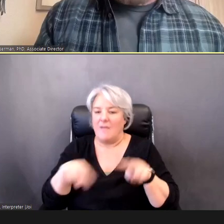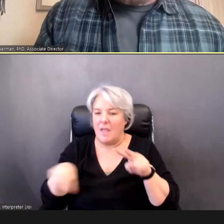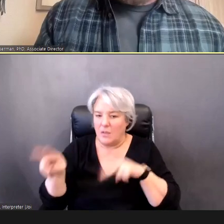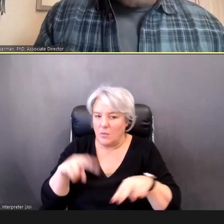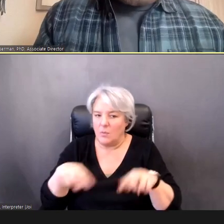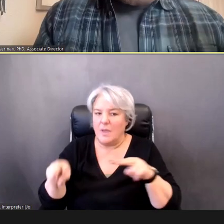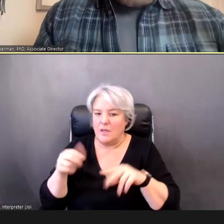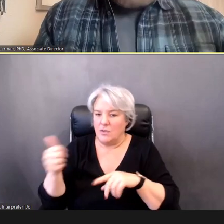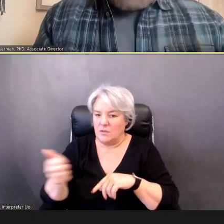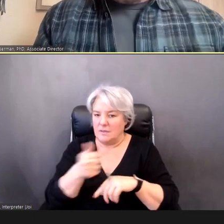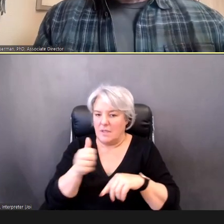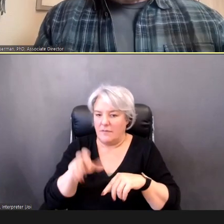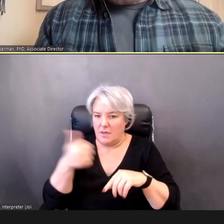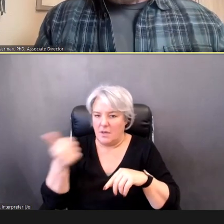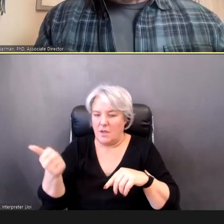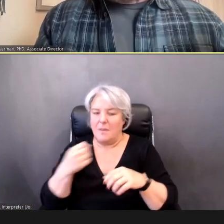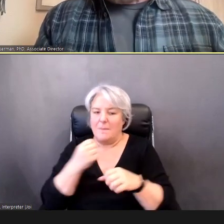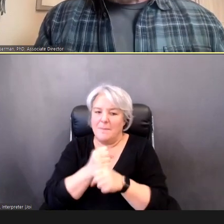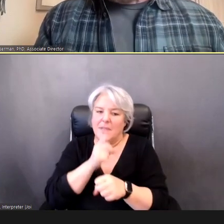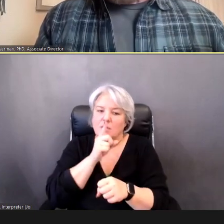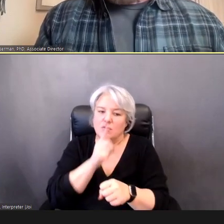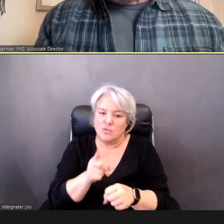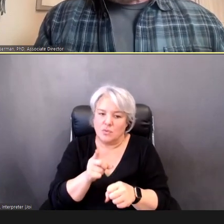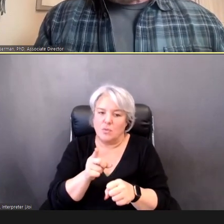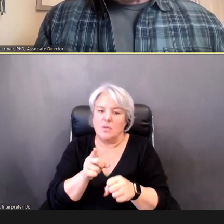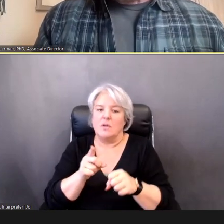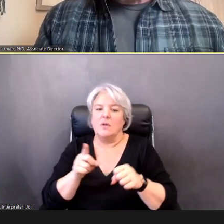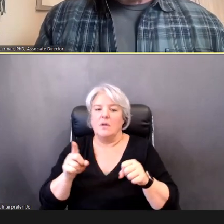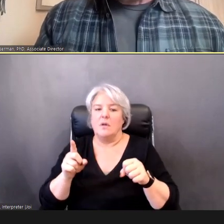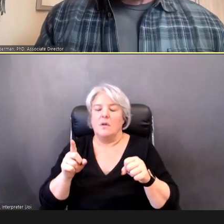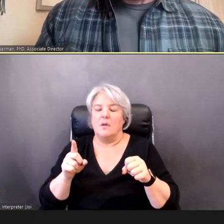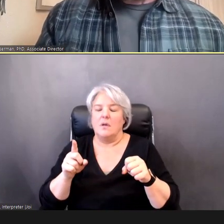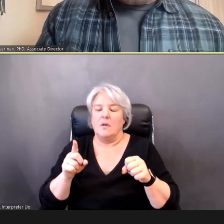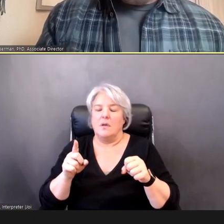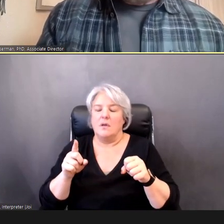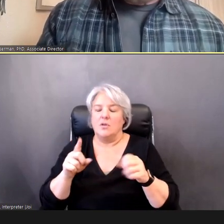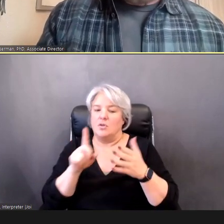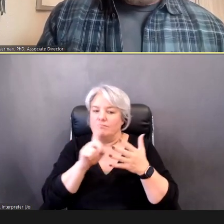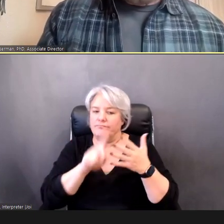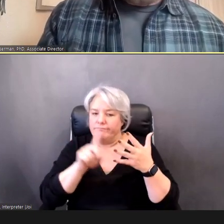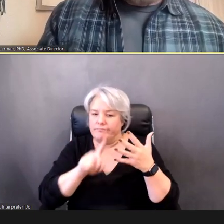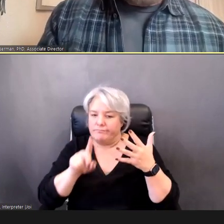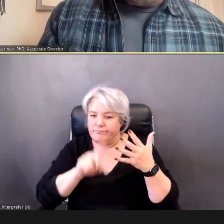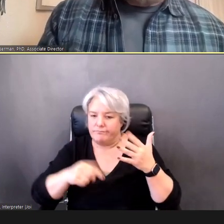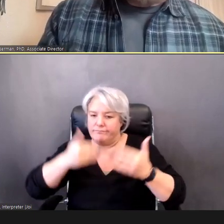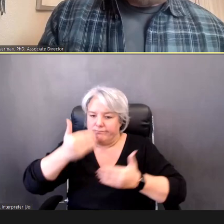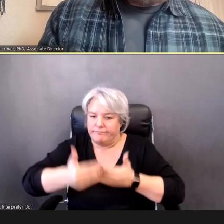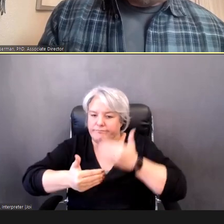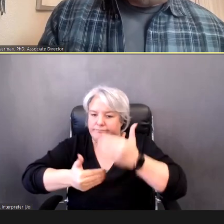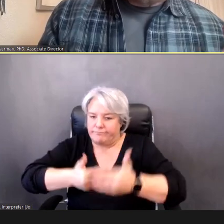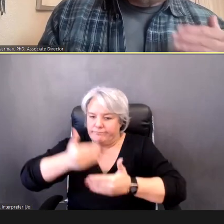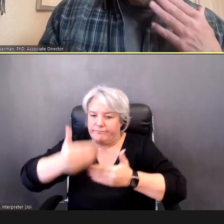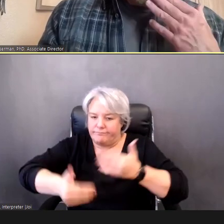sure that you're doing all of the steps that go along with the -- respective methods.